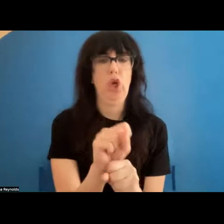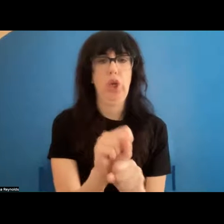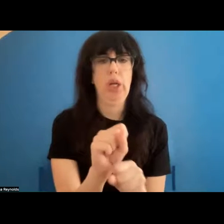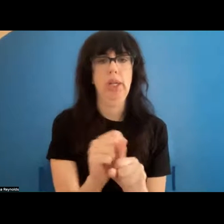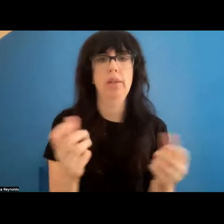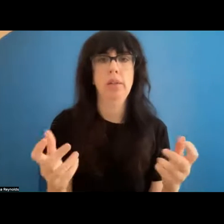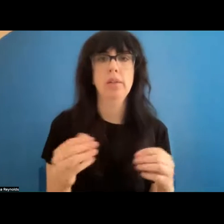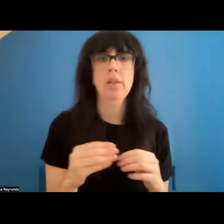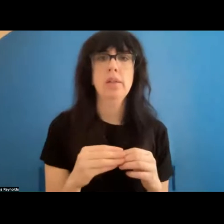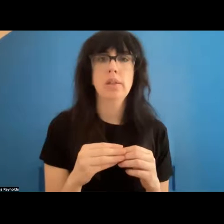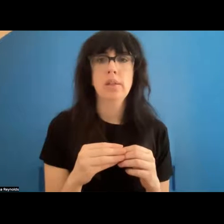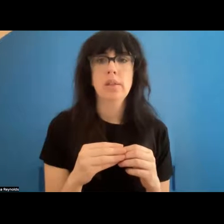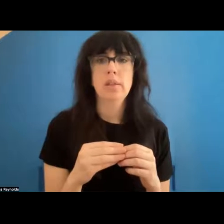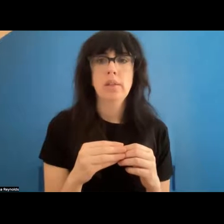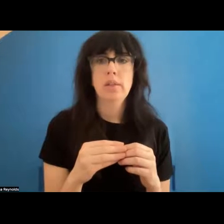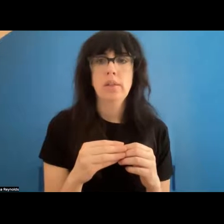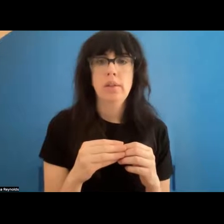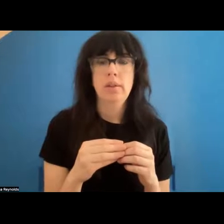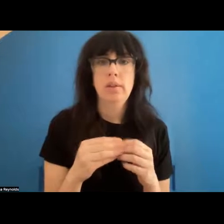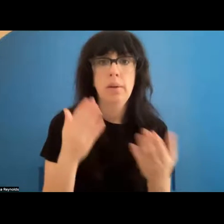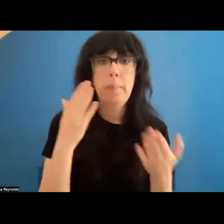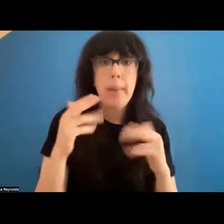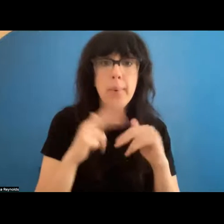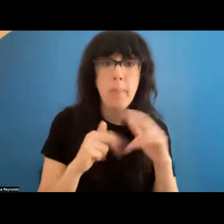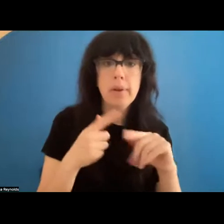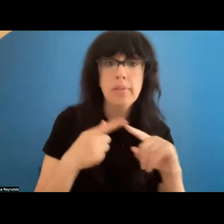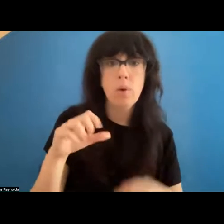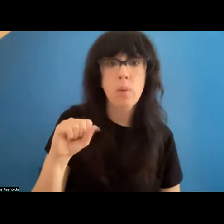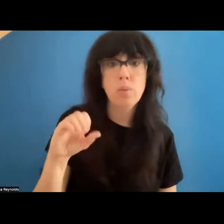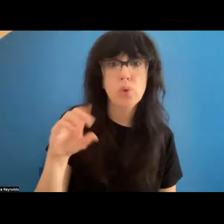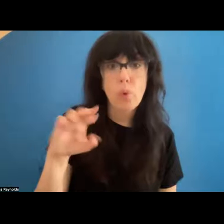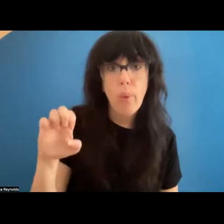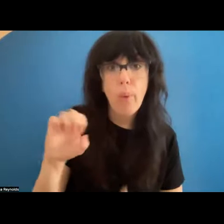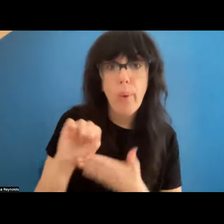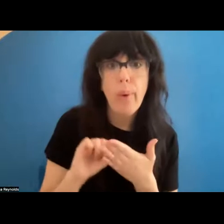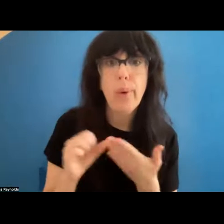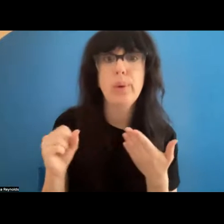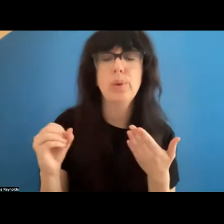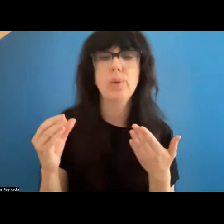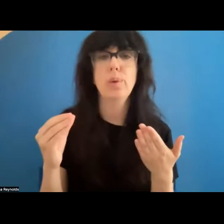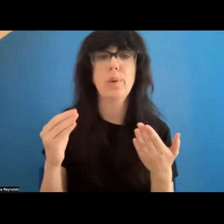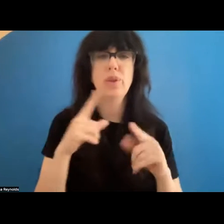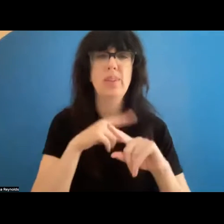it's built on a score? And I think there are a number of ways that different artists think about this